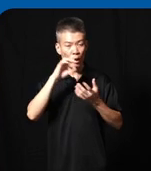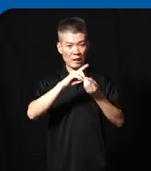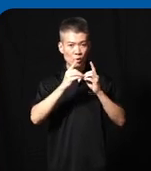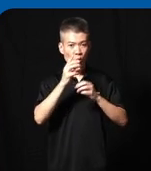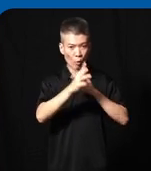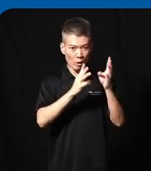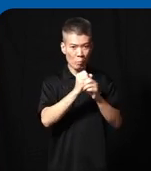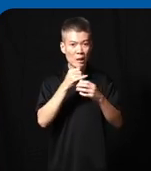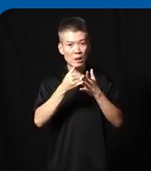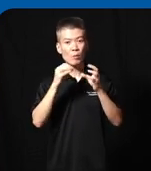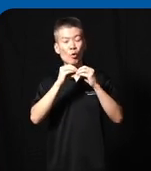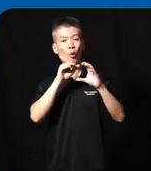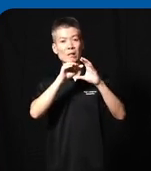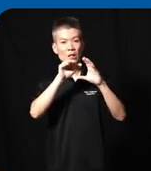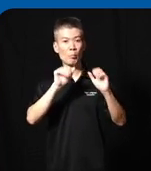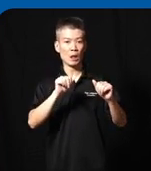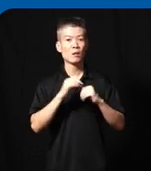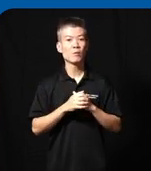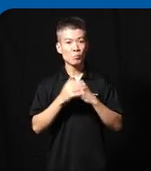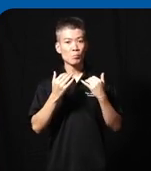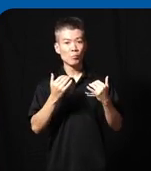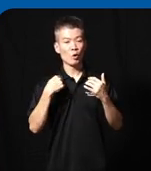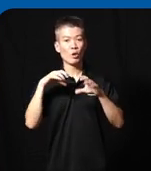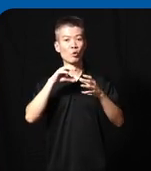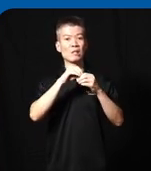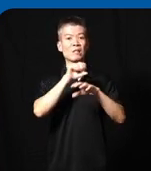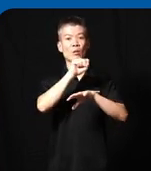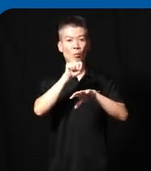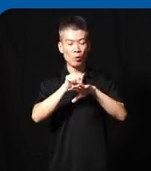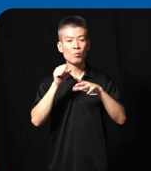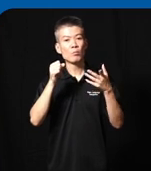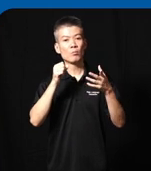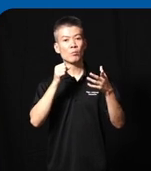world we want to make it more accessible and now we are doing in single is we are partner with